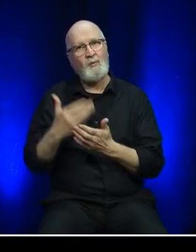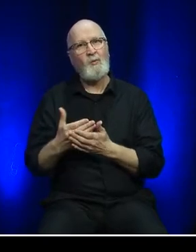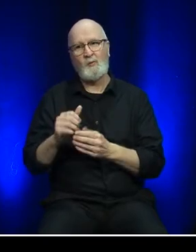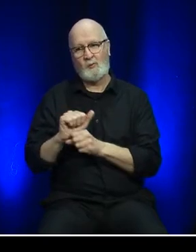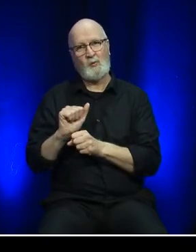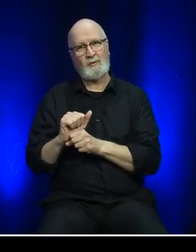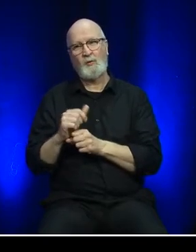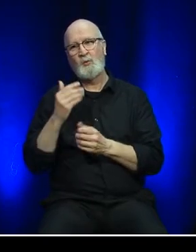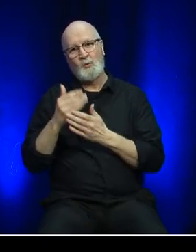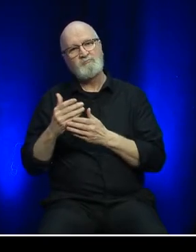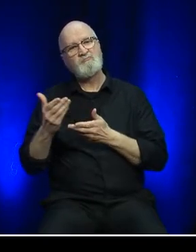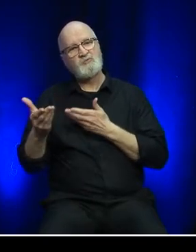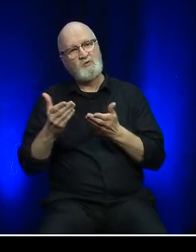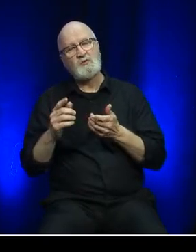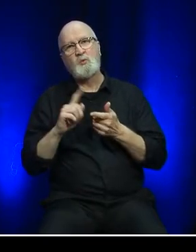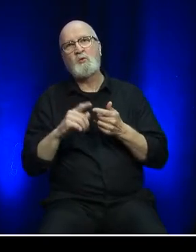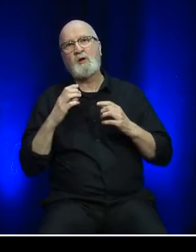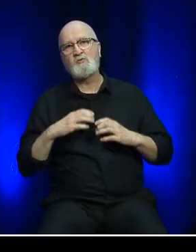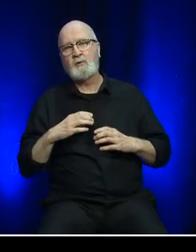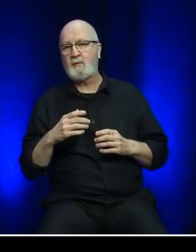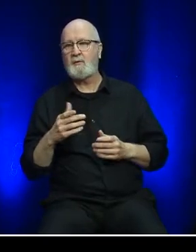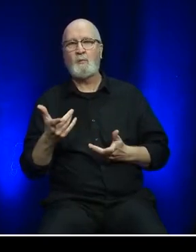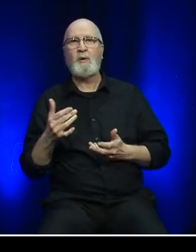serving our customers in a safe and healthy manner.